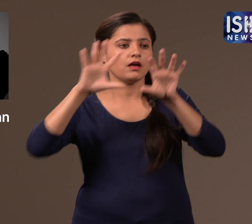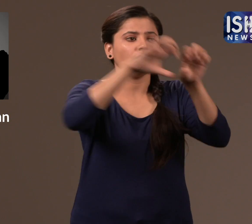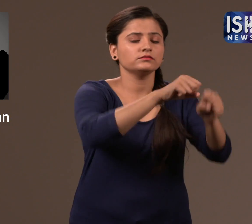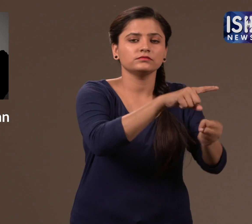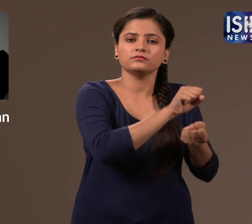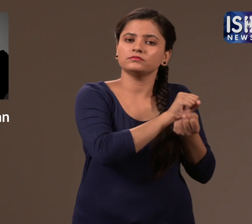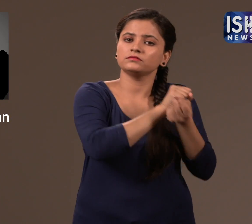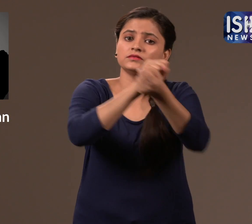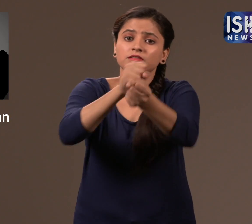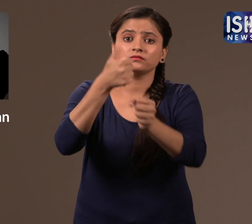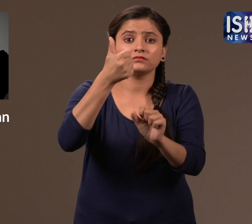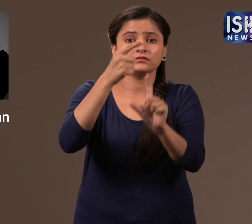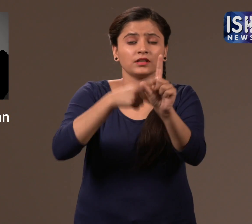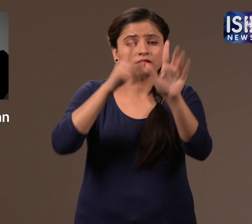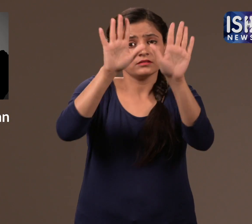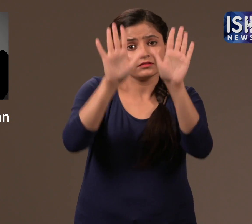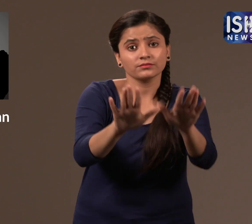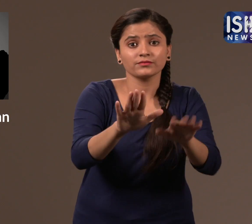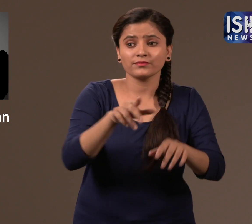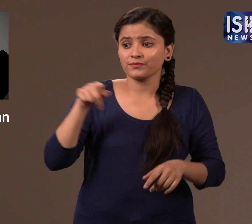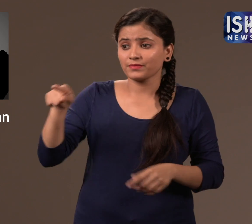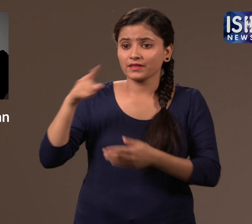So he was arrested and he spent 6 years in jail in Pakistan.